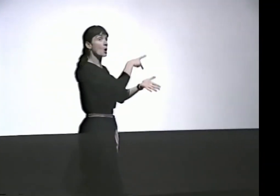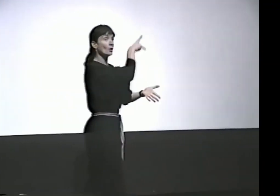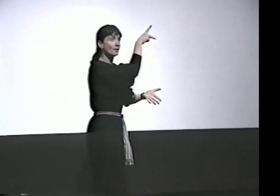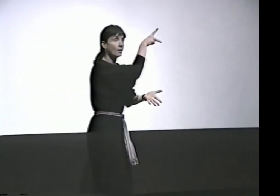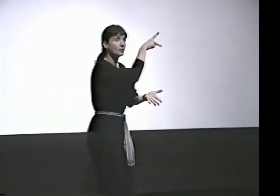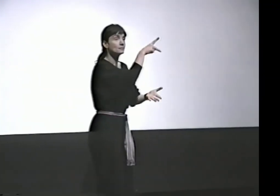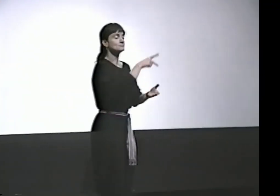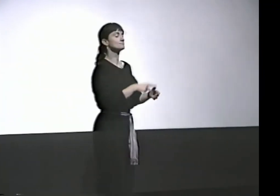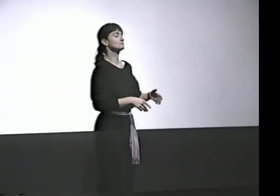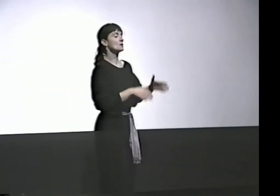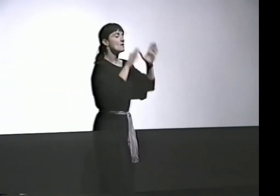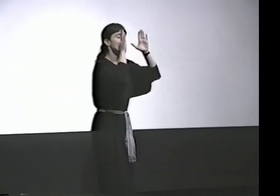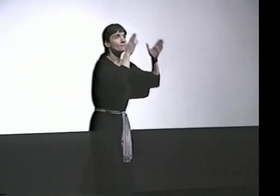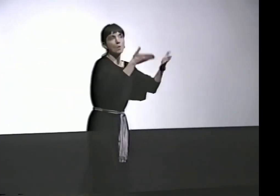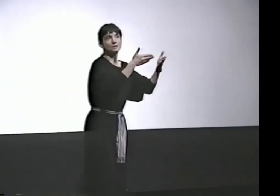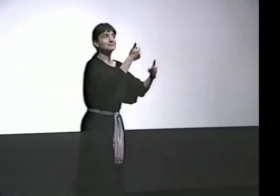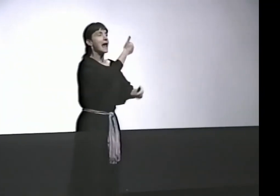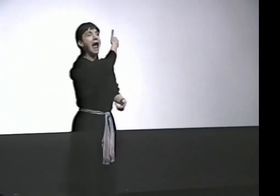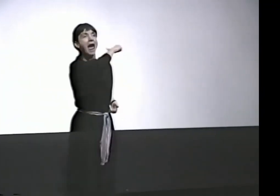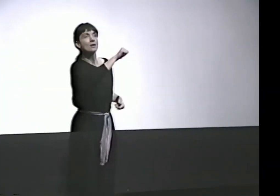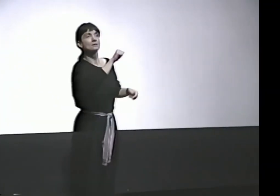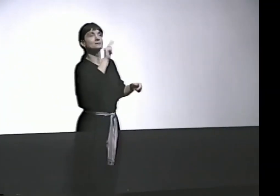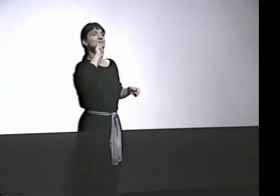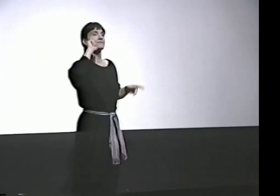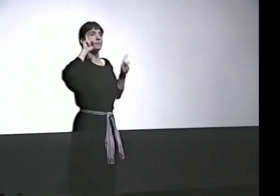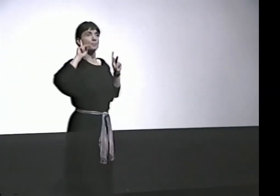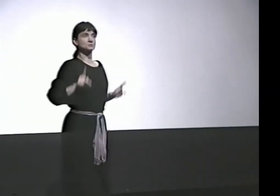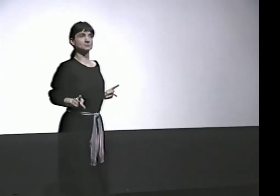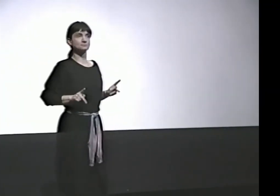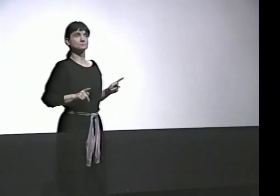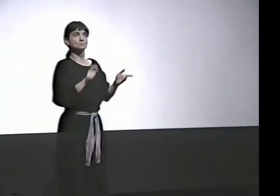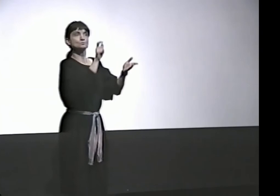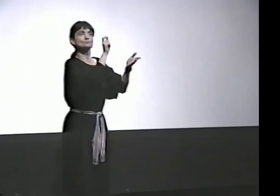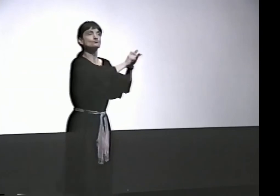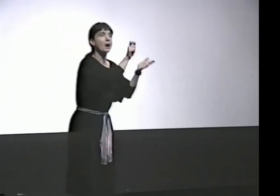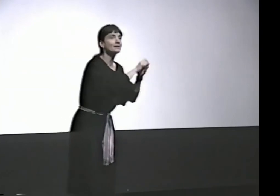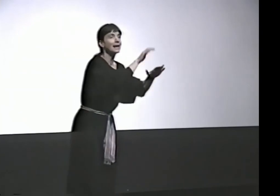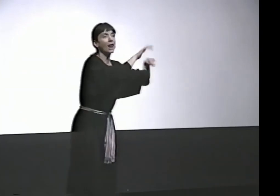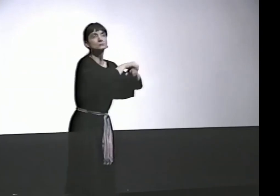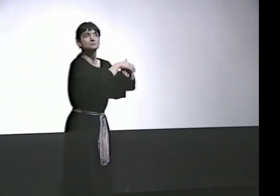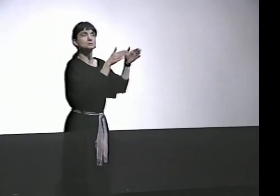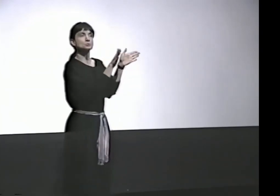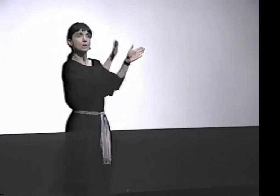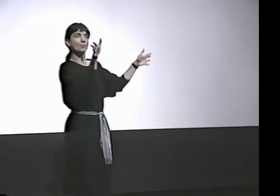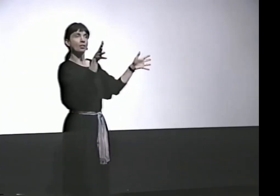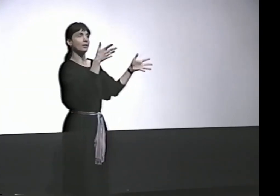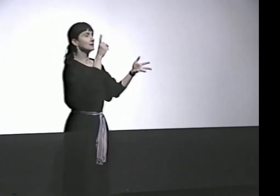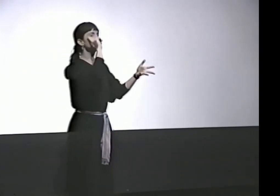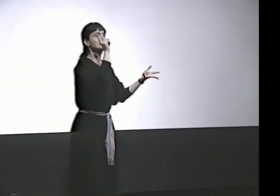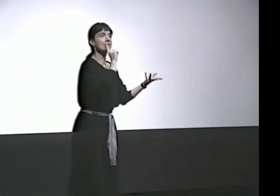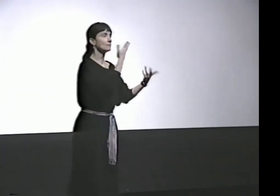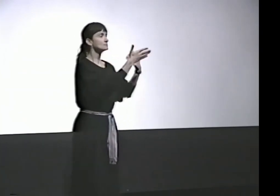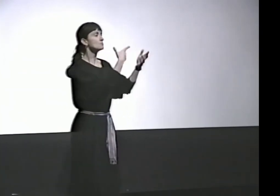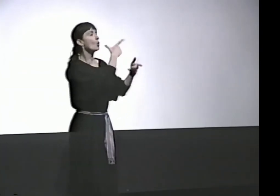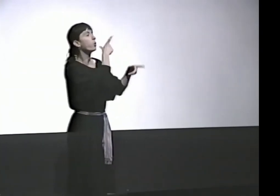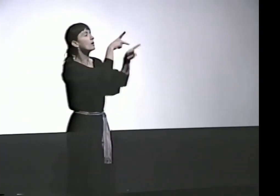DEAF POETRY FOCUSES ON-- IT COULD BE ANY DEAF PERSON WRITING ENGLISH,